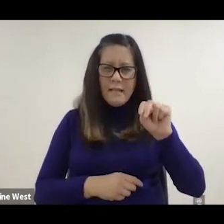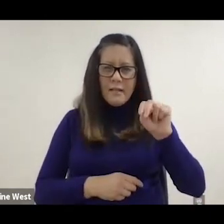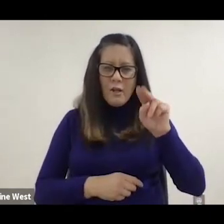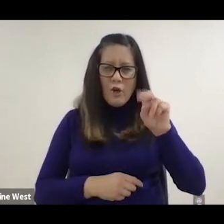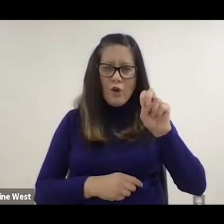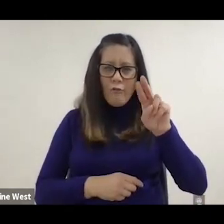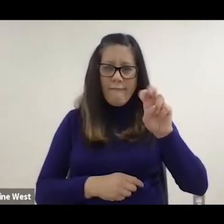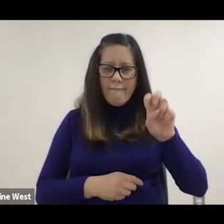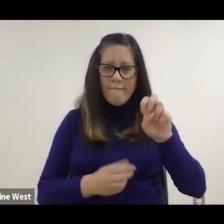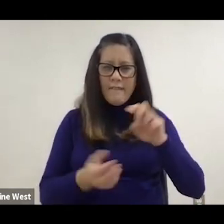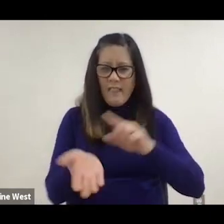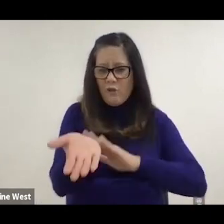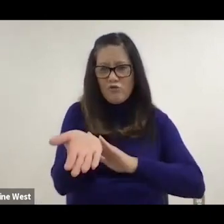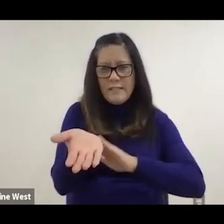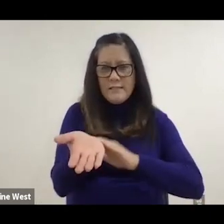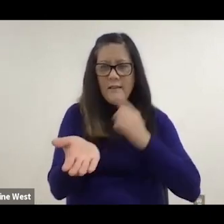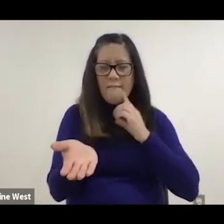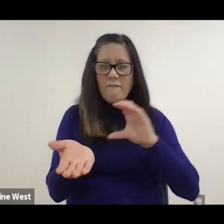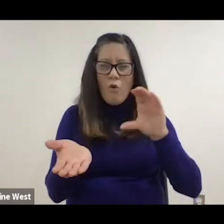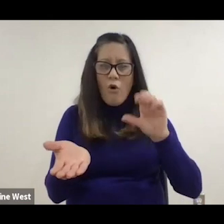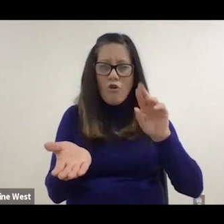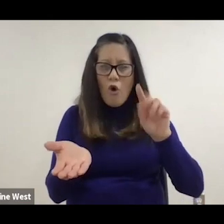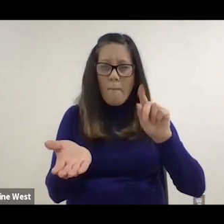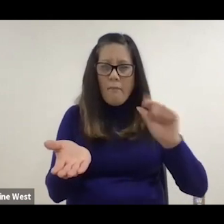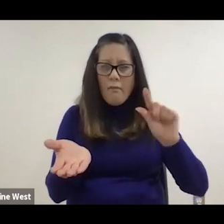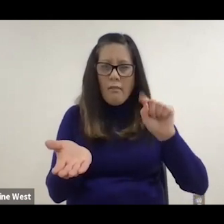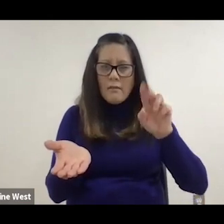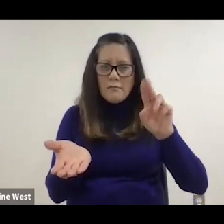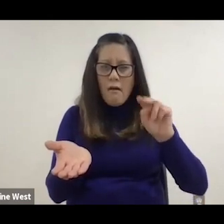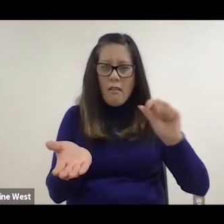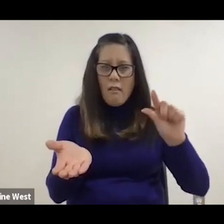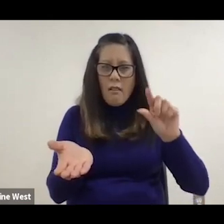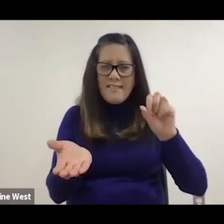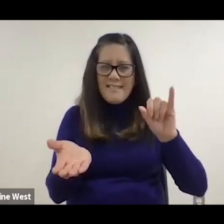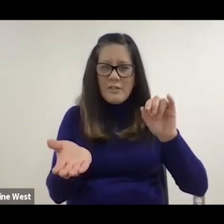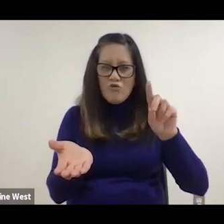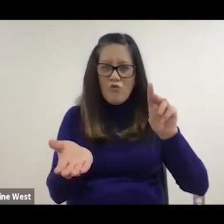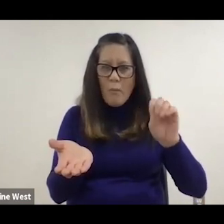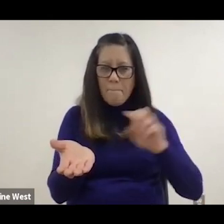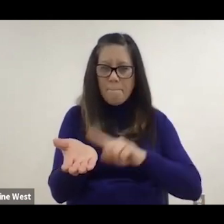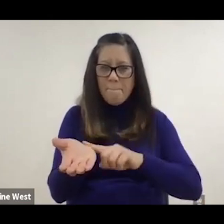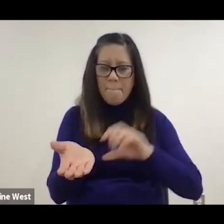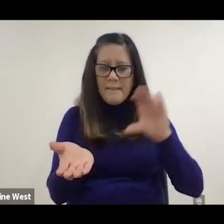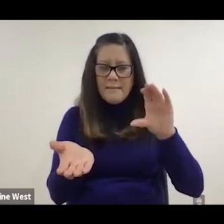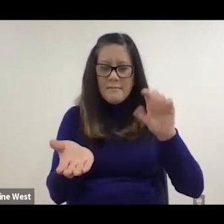carpal tunnel syndrome in the wrist. So it kind of looked on the wrist that way,